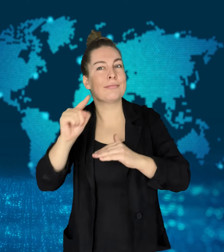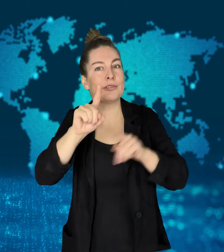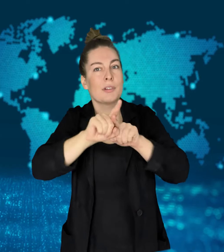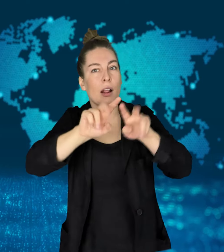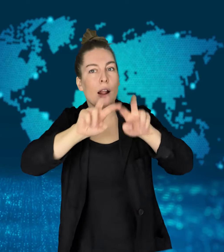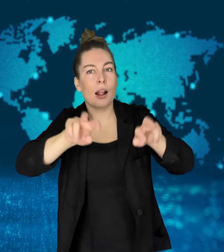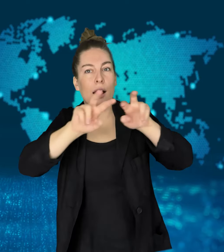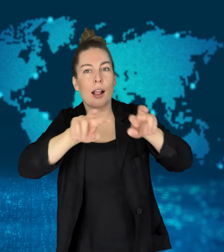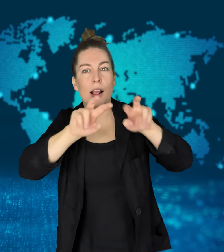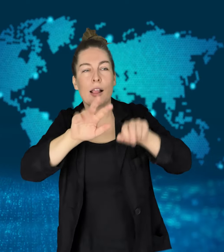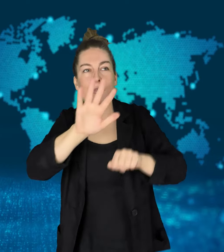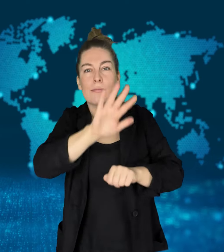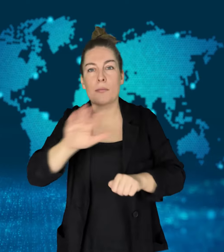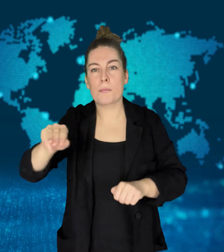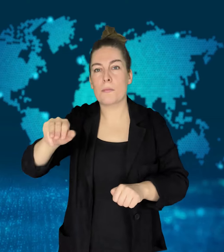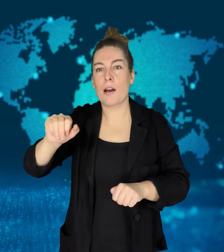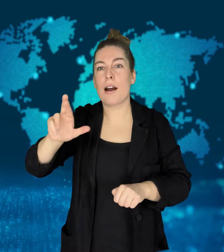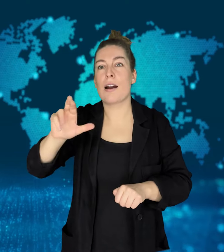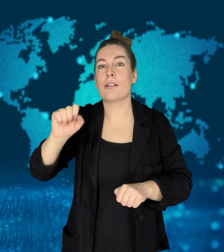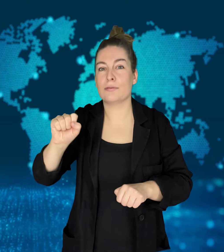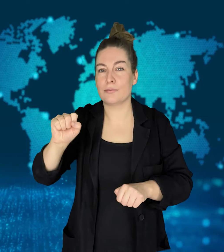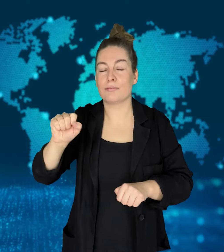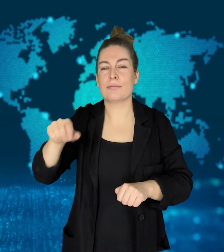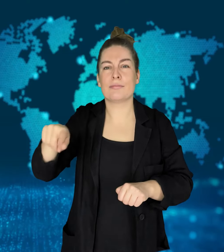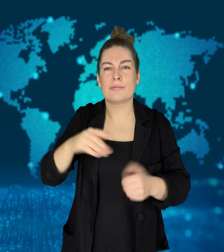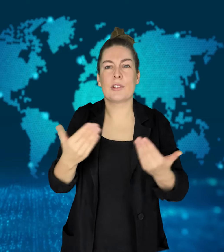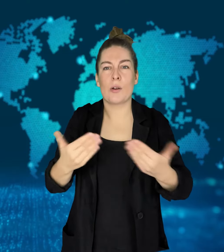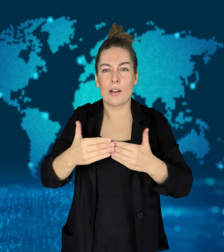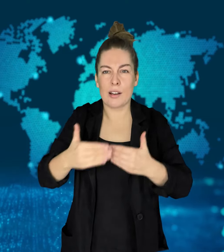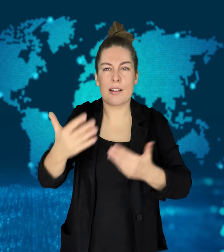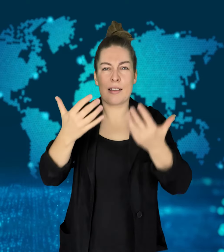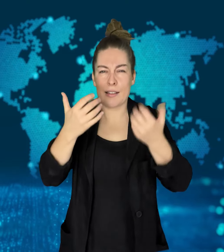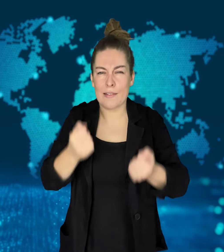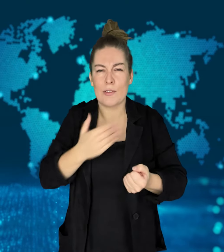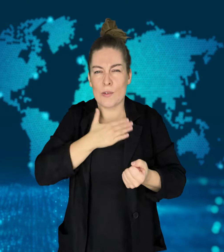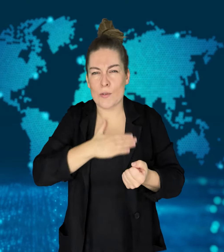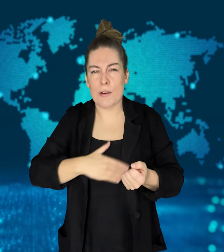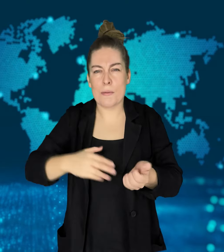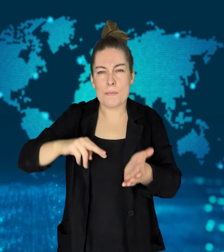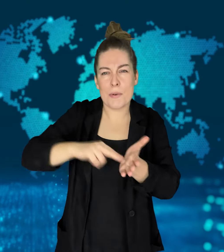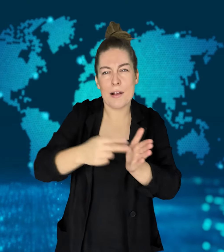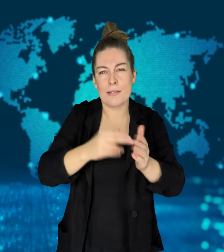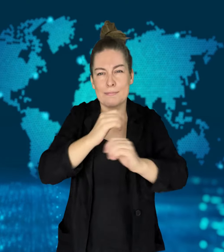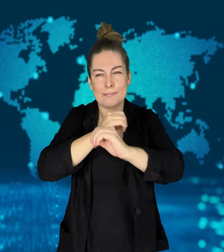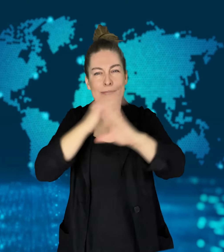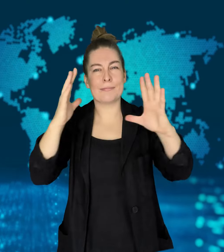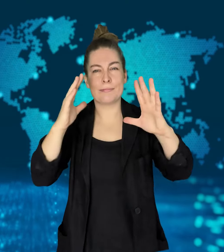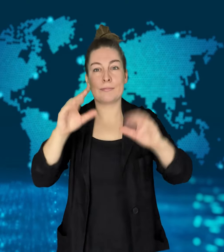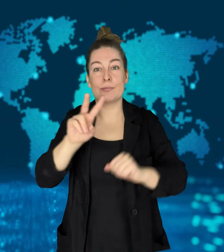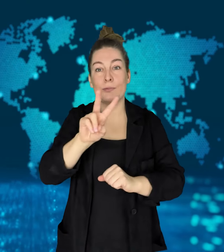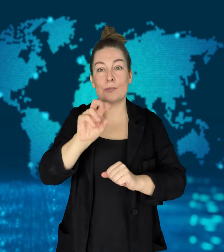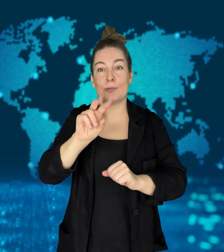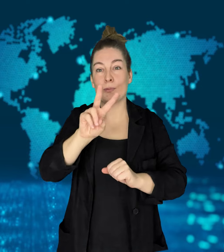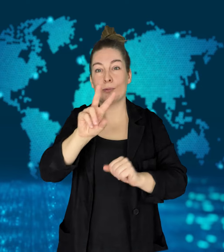India was also the first Asian country to send a mission to orbit Mars.